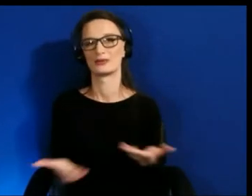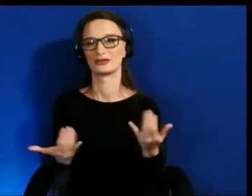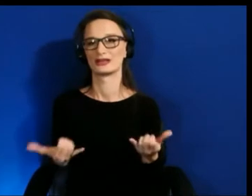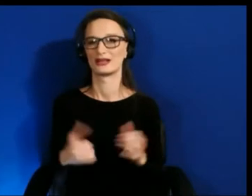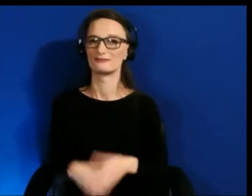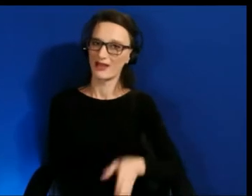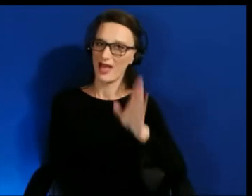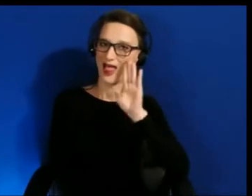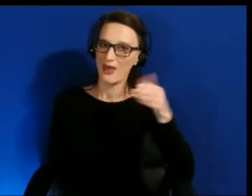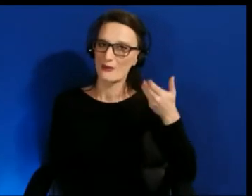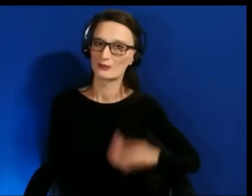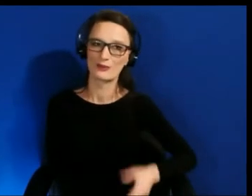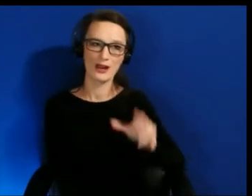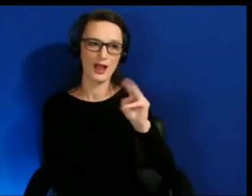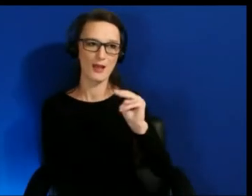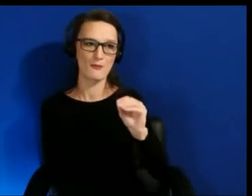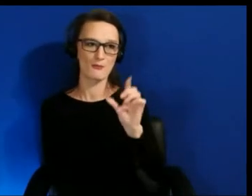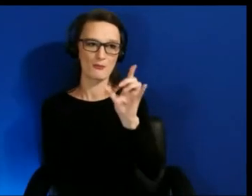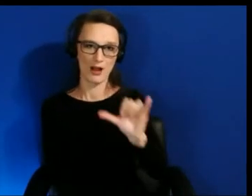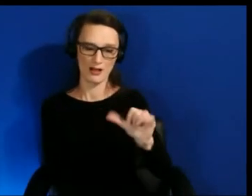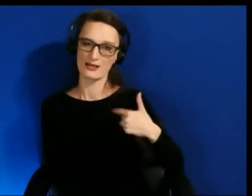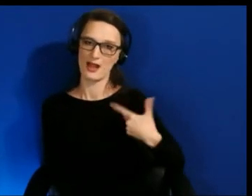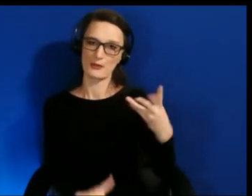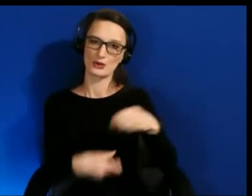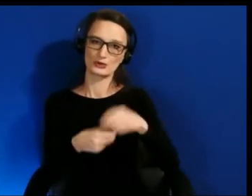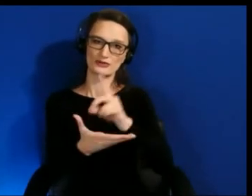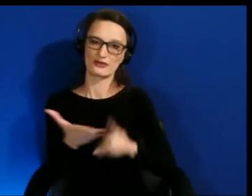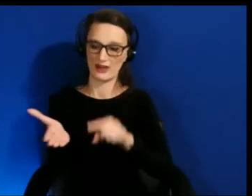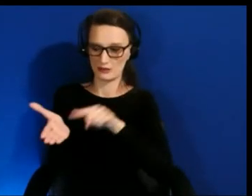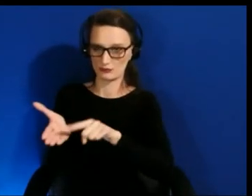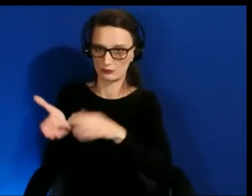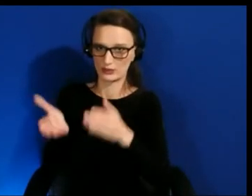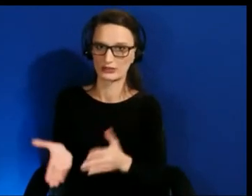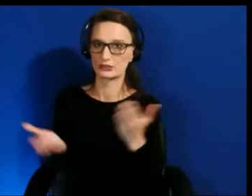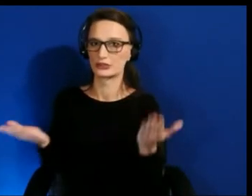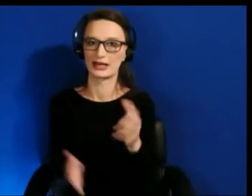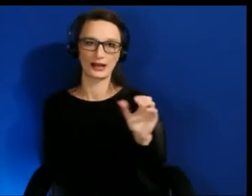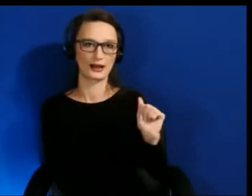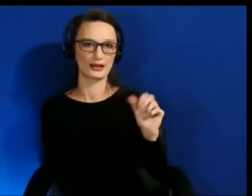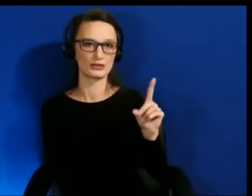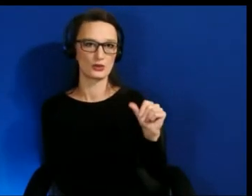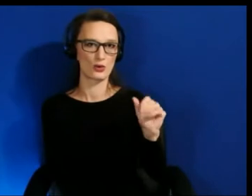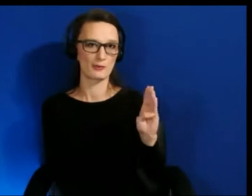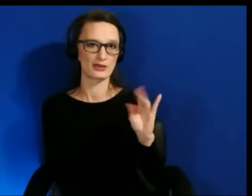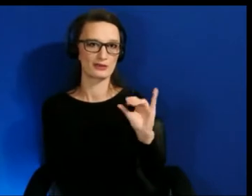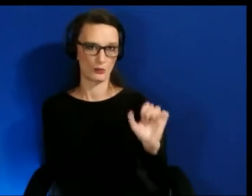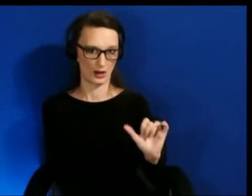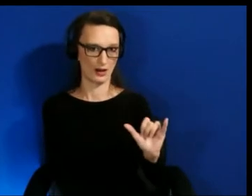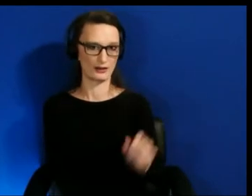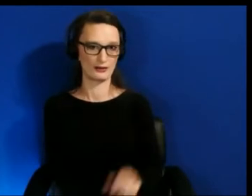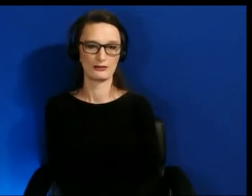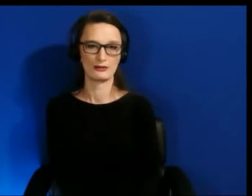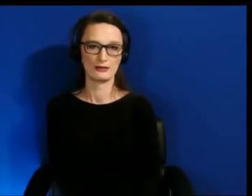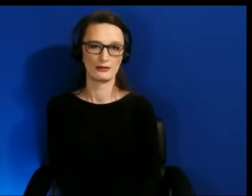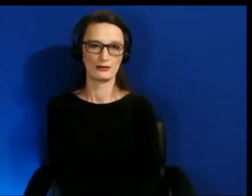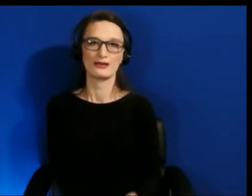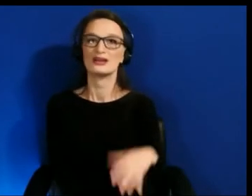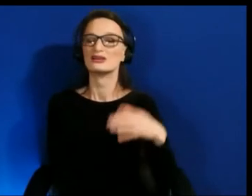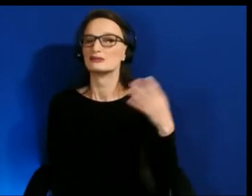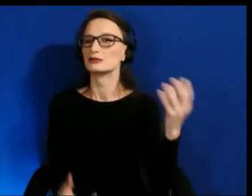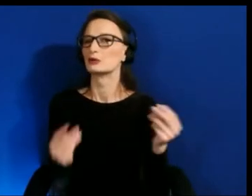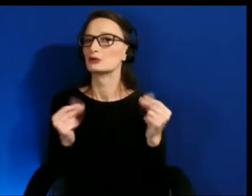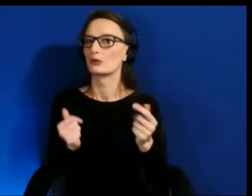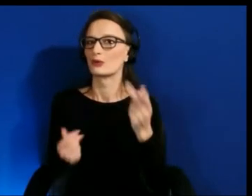I'm an inclusive design researcher at Adobe and visual description, I'm a white woman